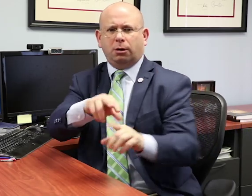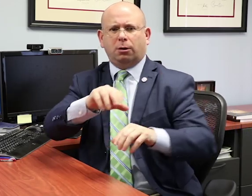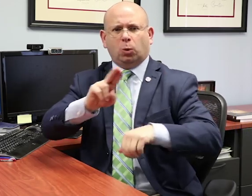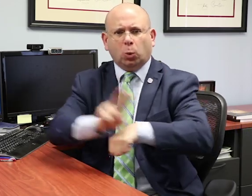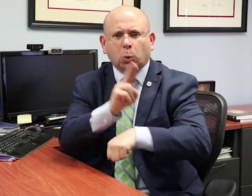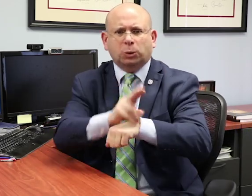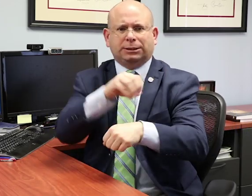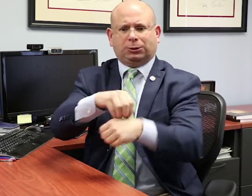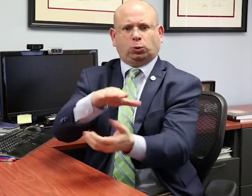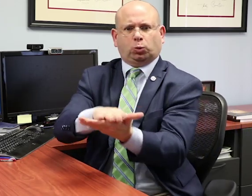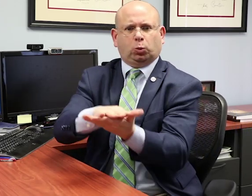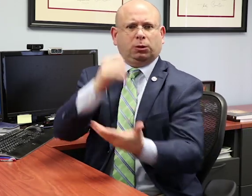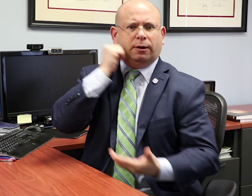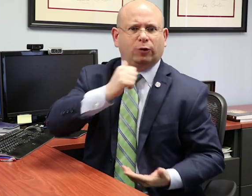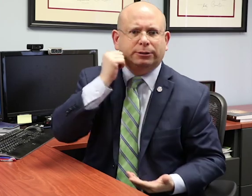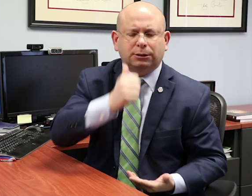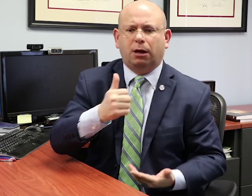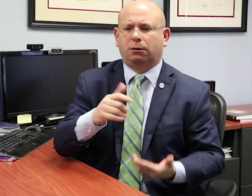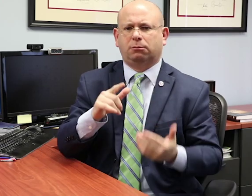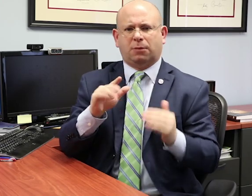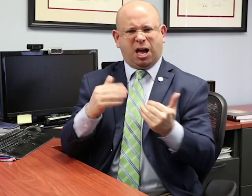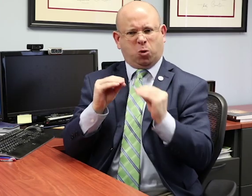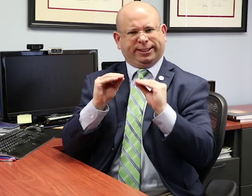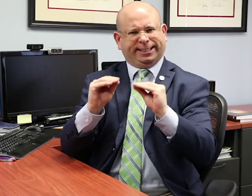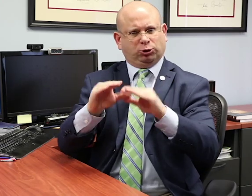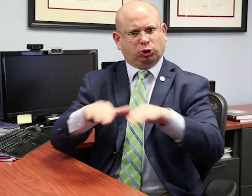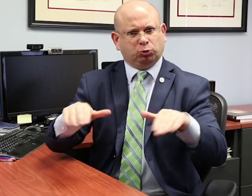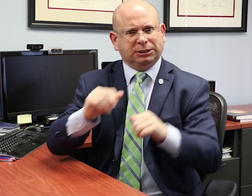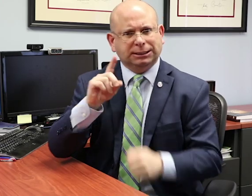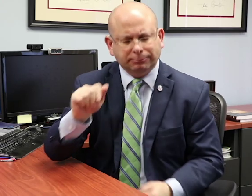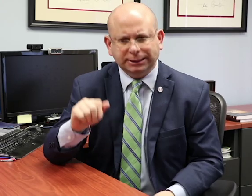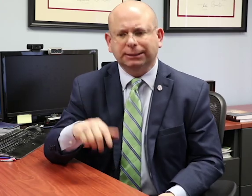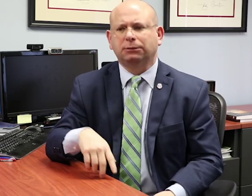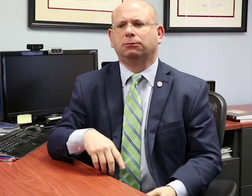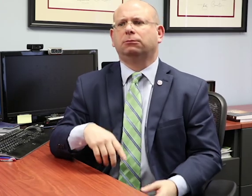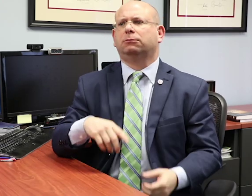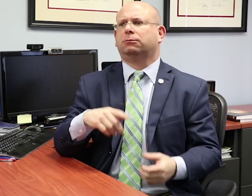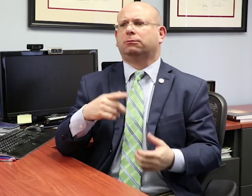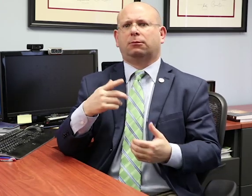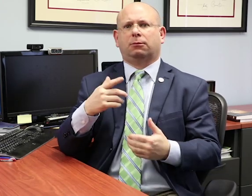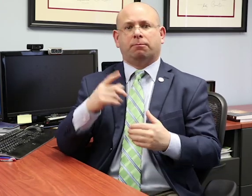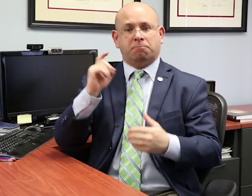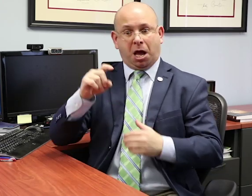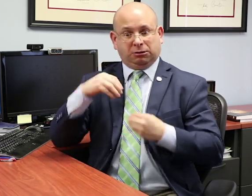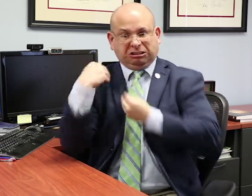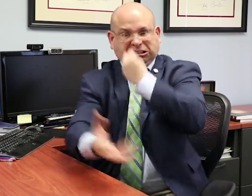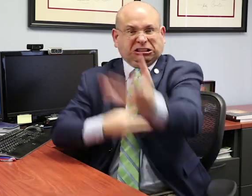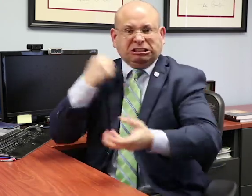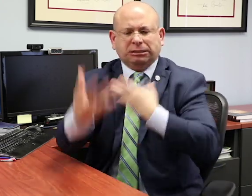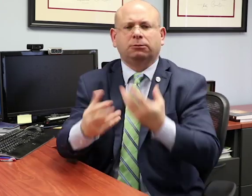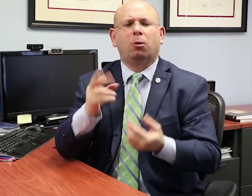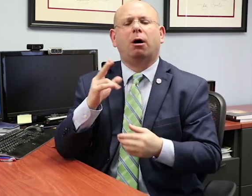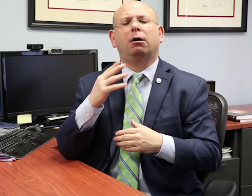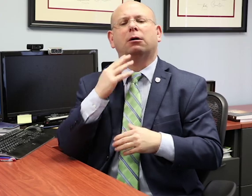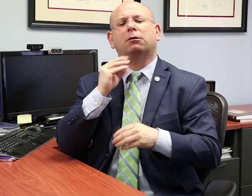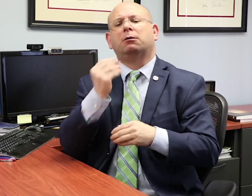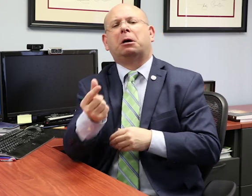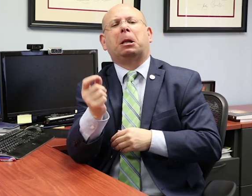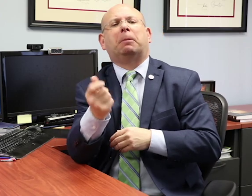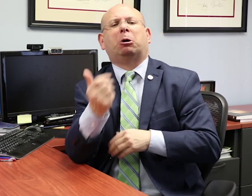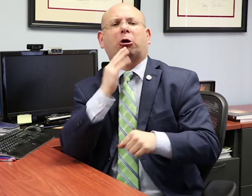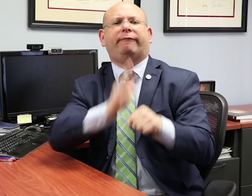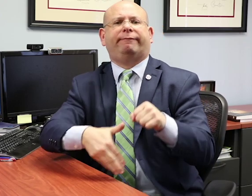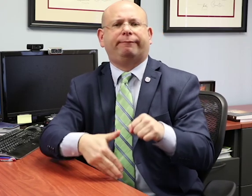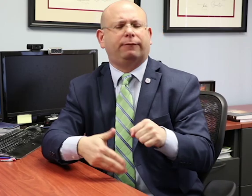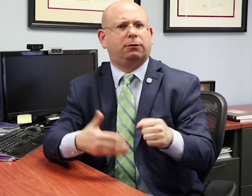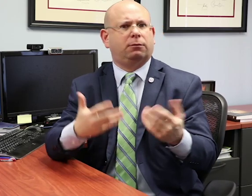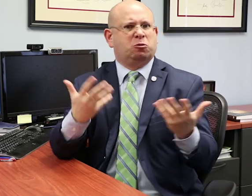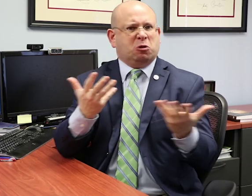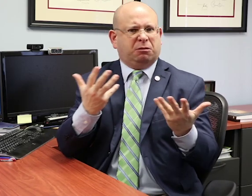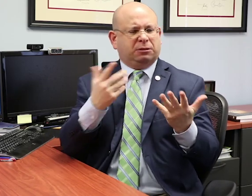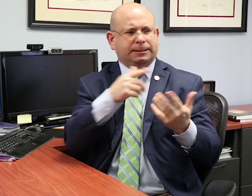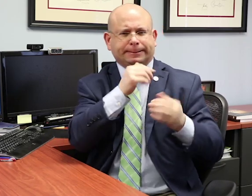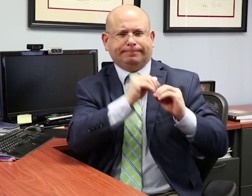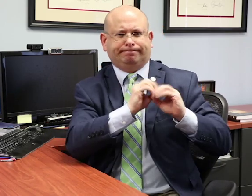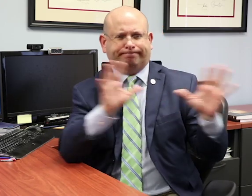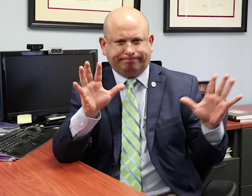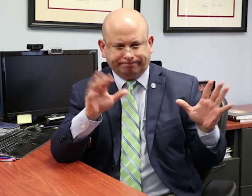to teach children with disabilities, especially to figure out the level of services to provide.